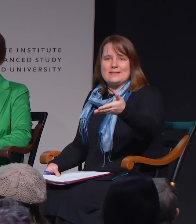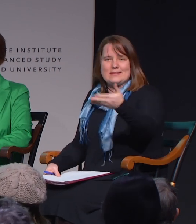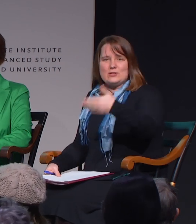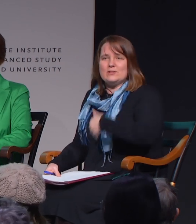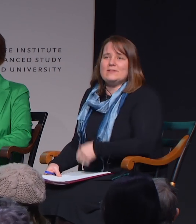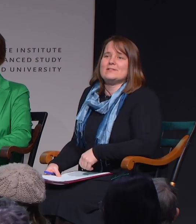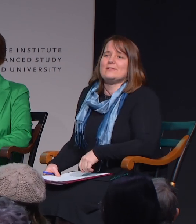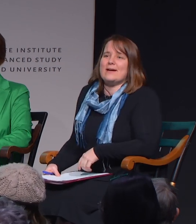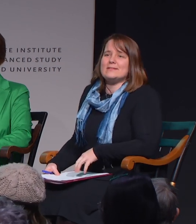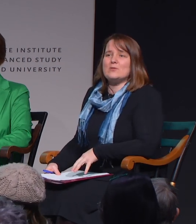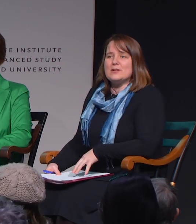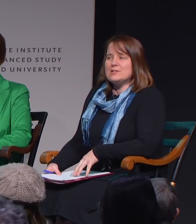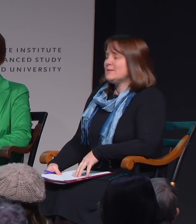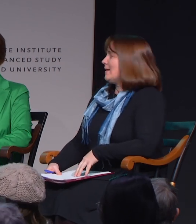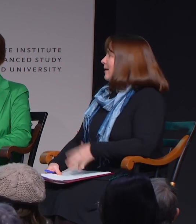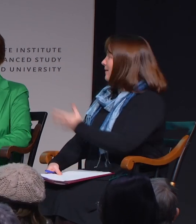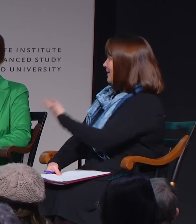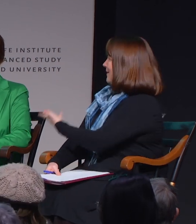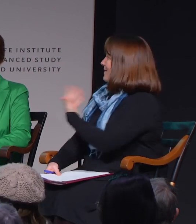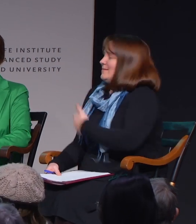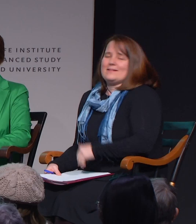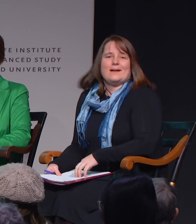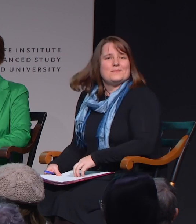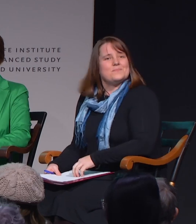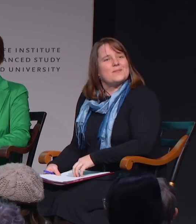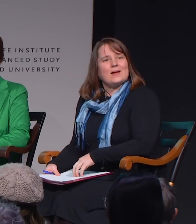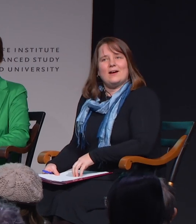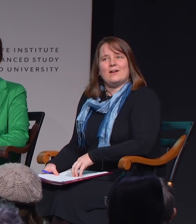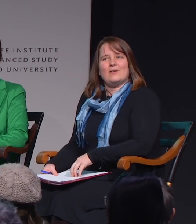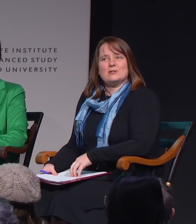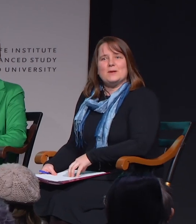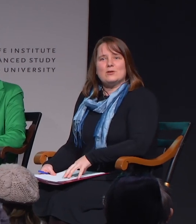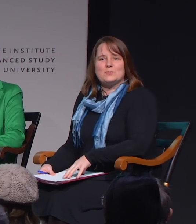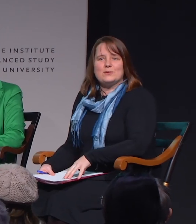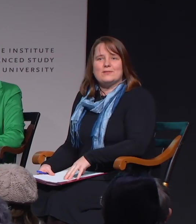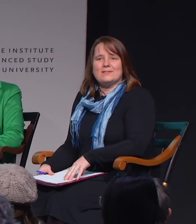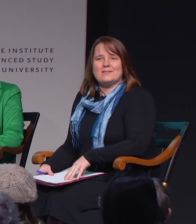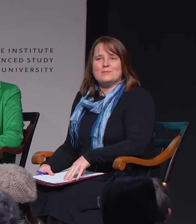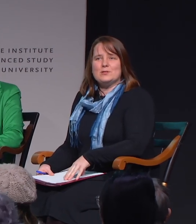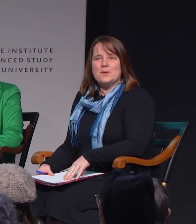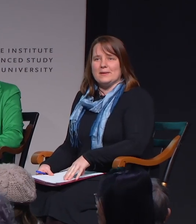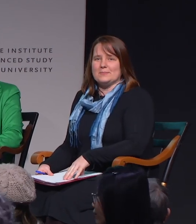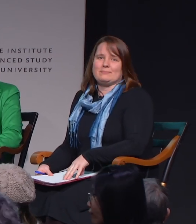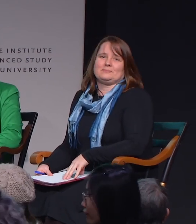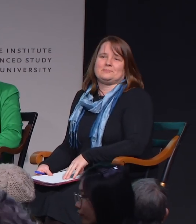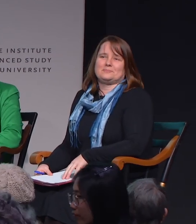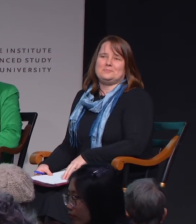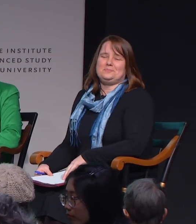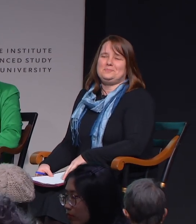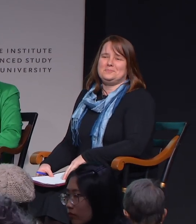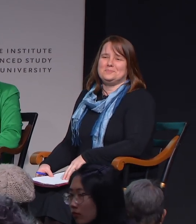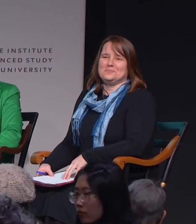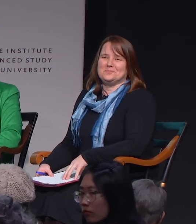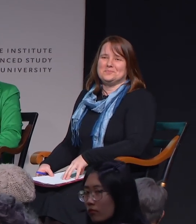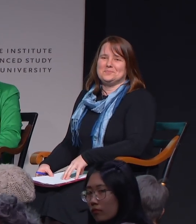in the center to ask a question and our speakers will respond.